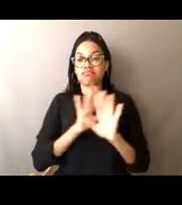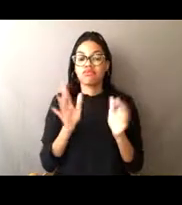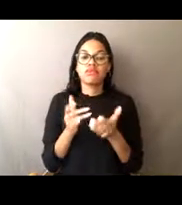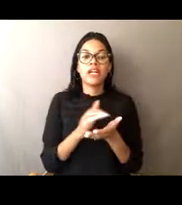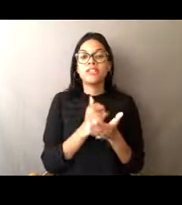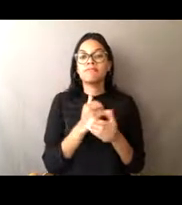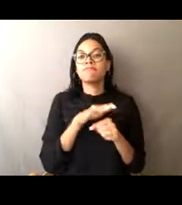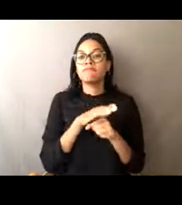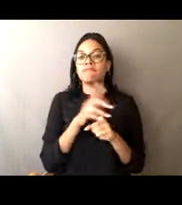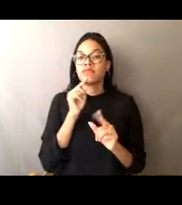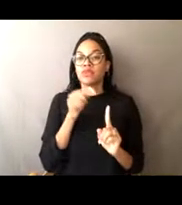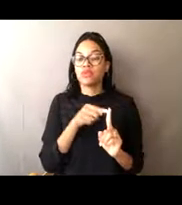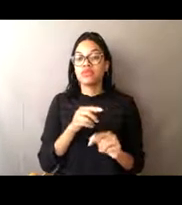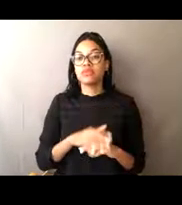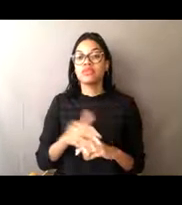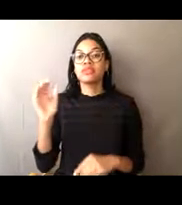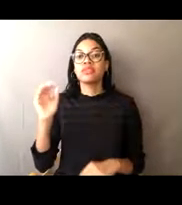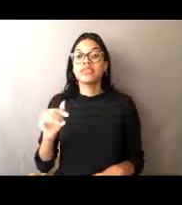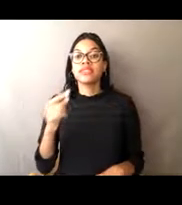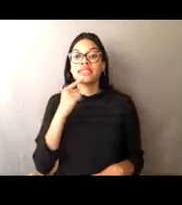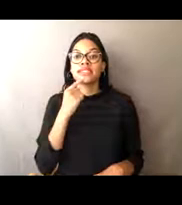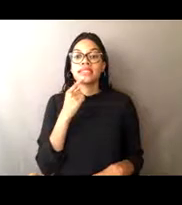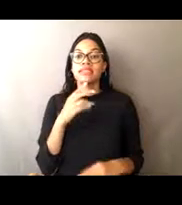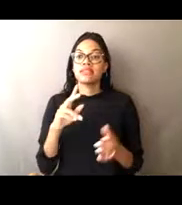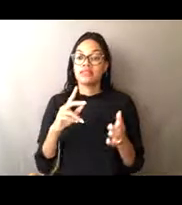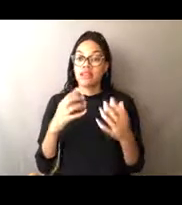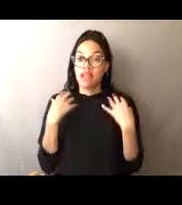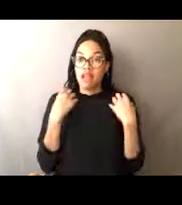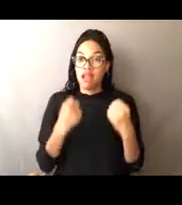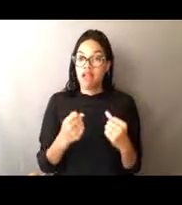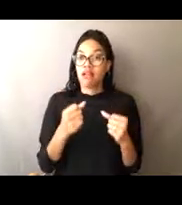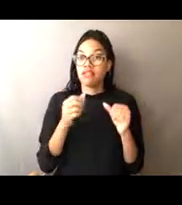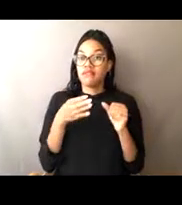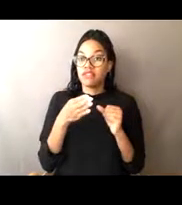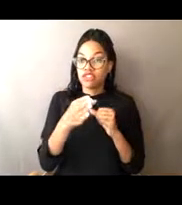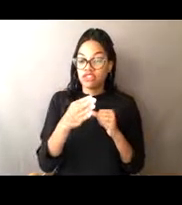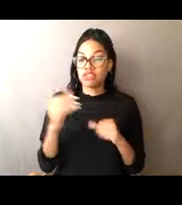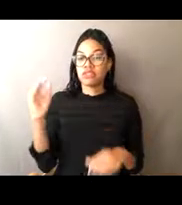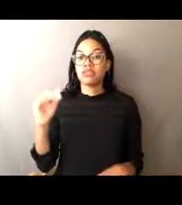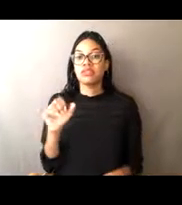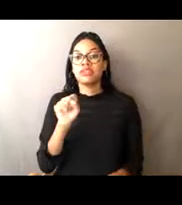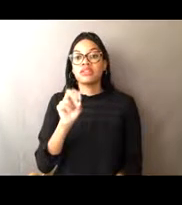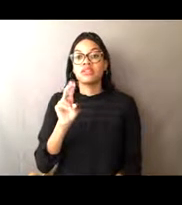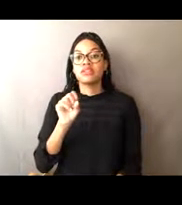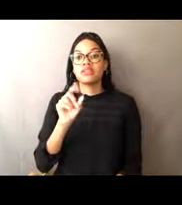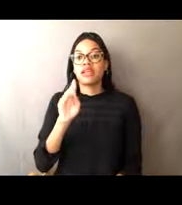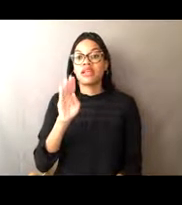Mabel and Ruby say that it means it lasts and keeps thriving by itself.